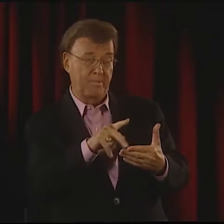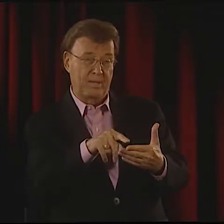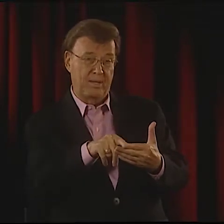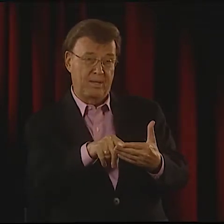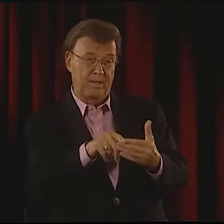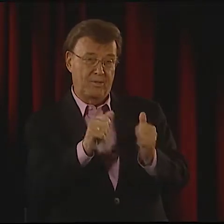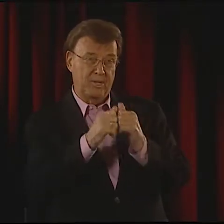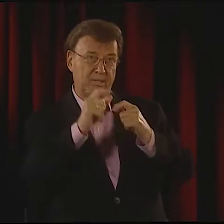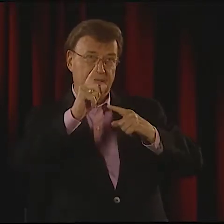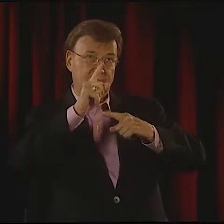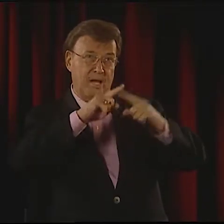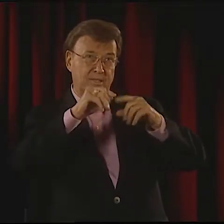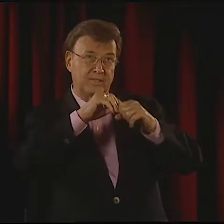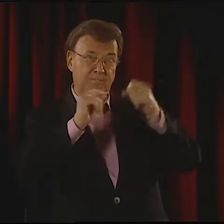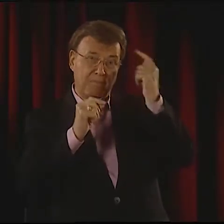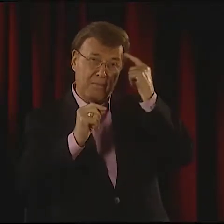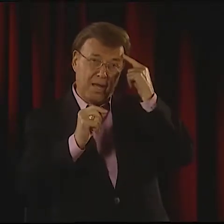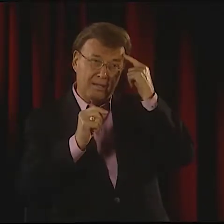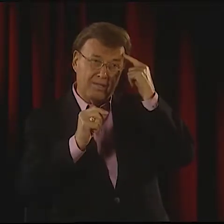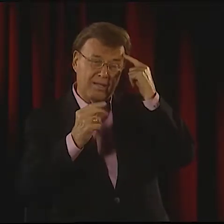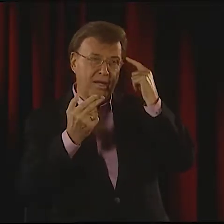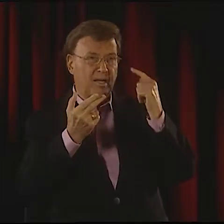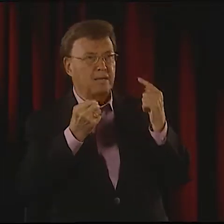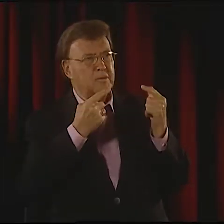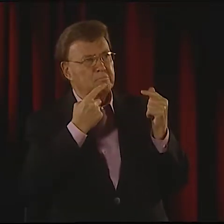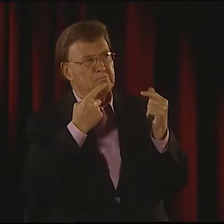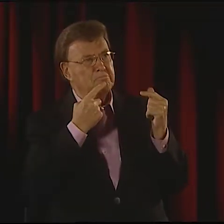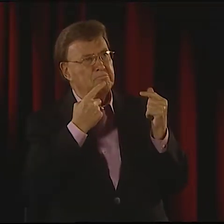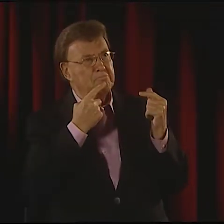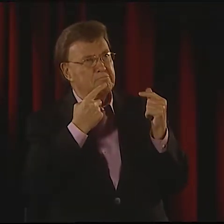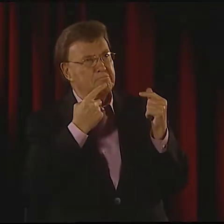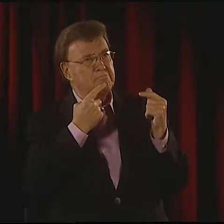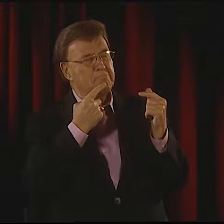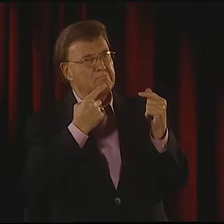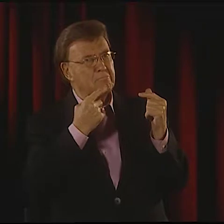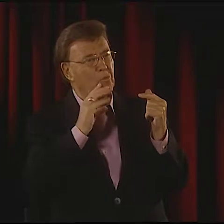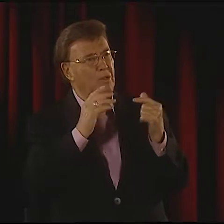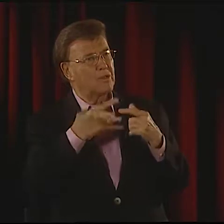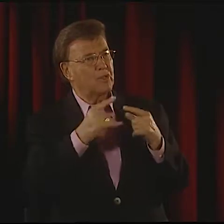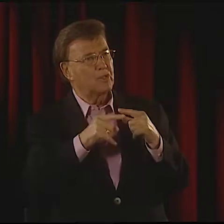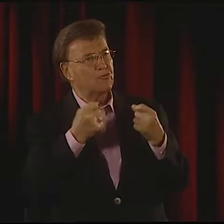I ASKED HER, "HAVE YOU CONSIDERED WRITING SOME POEMS WITH SIGN LANGUAGE IN MIND AT THE SAME TIME?"